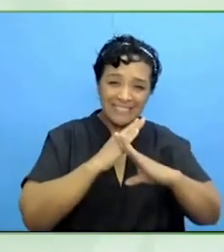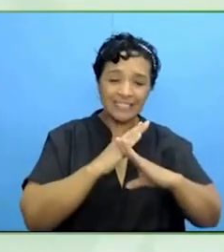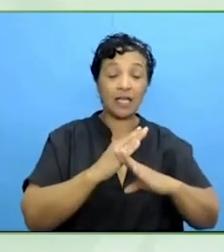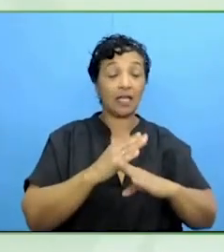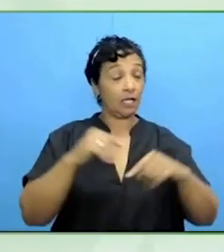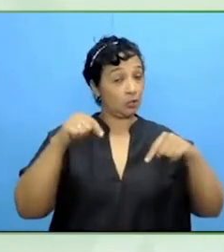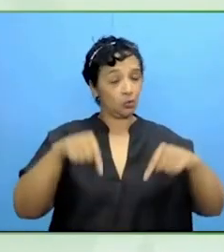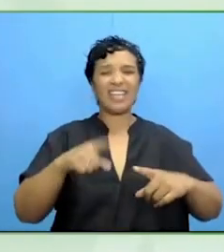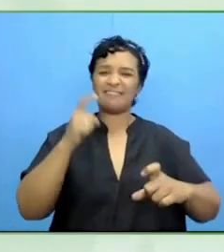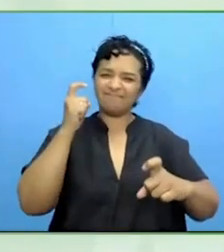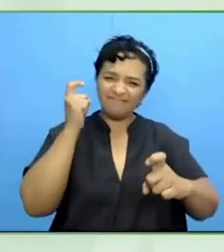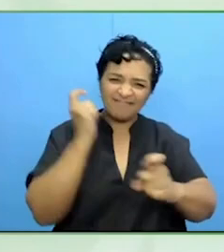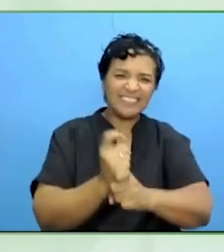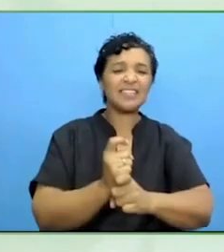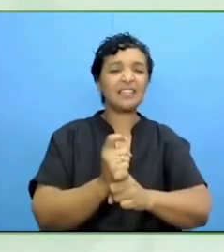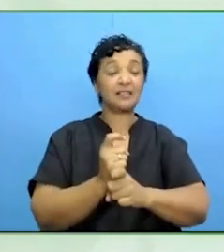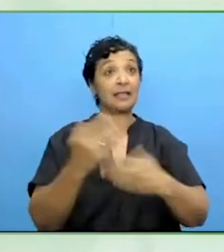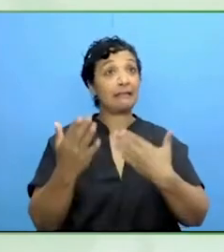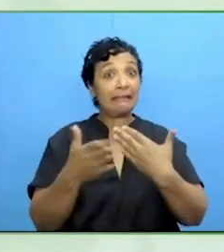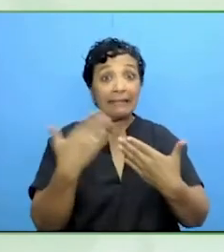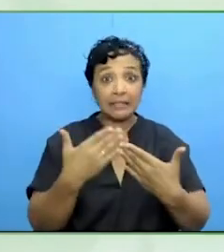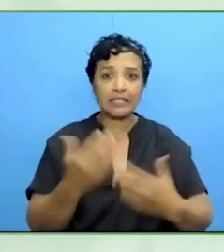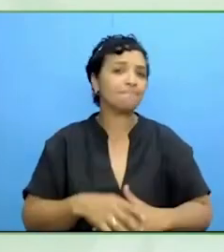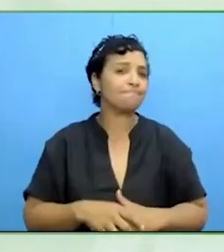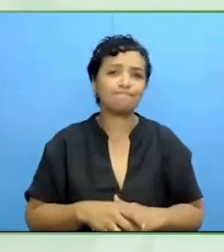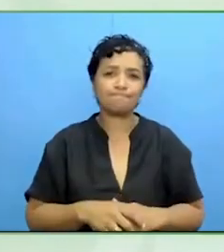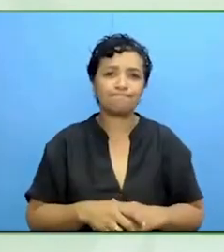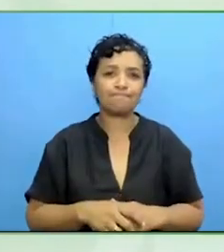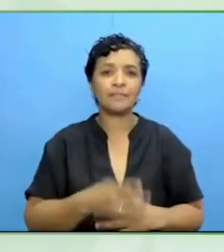Before we came on camera, we were talking about one of the